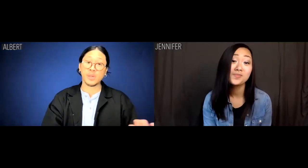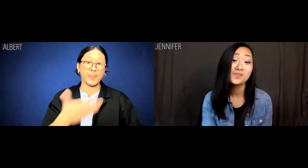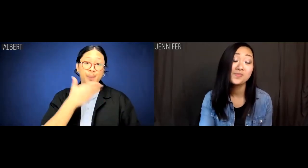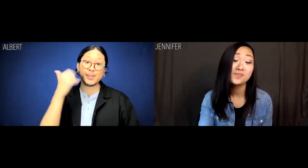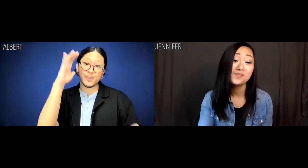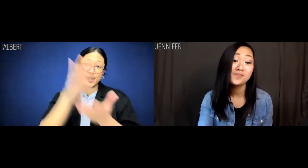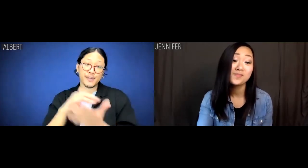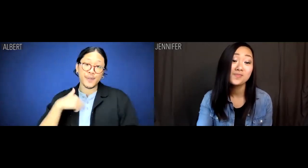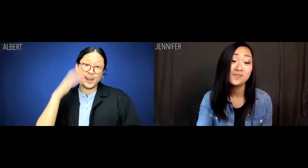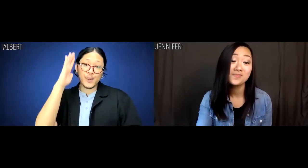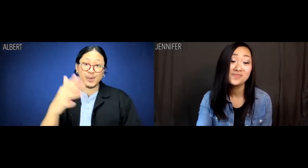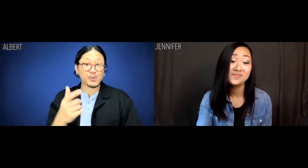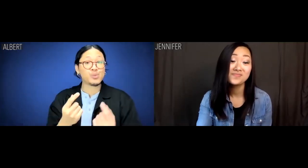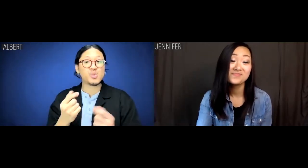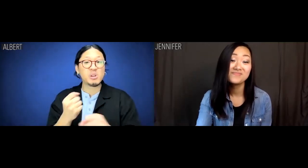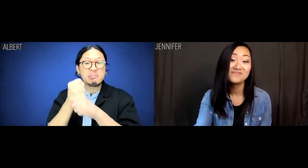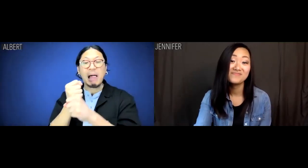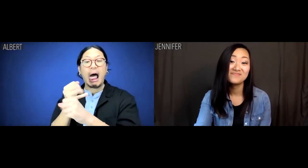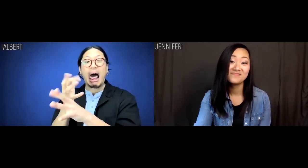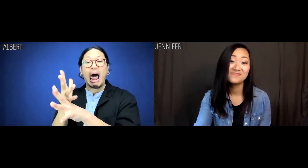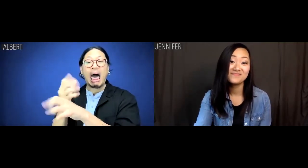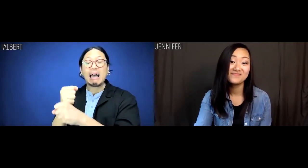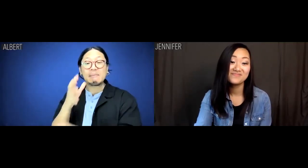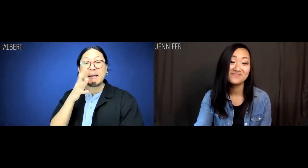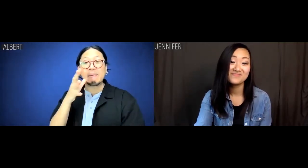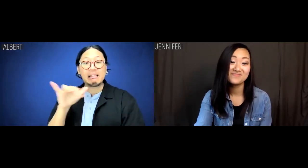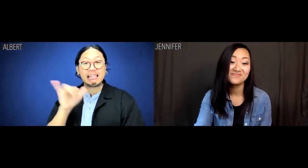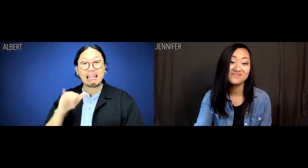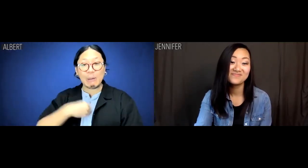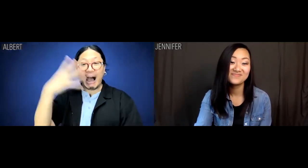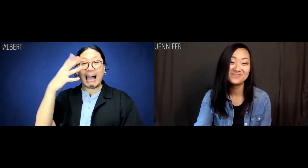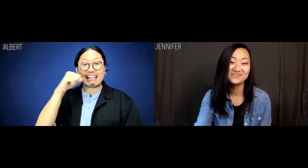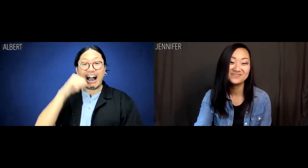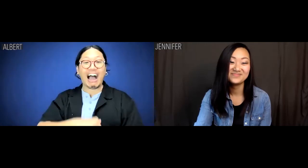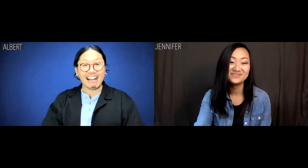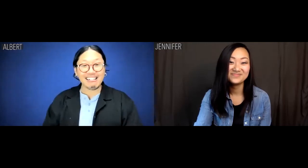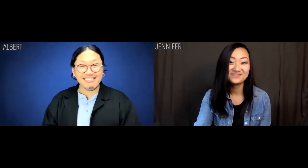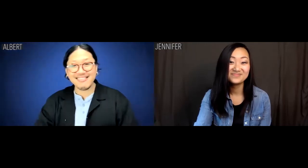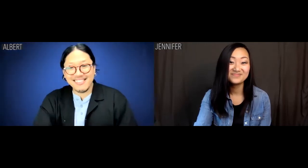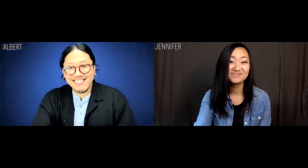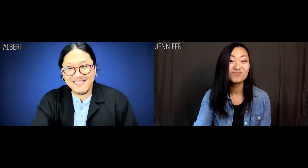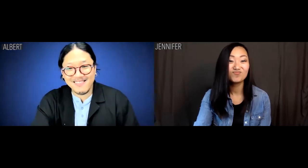Albert: Oh you better believe I'll do it. I'm going to yell at my mom like a white girl.